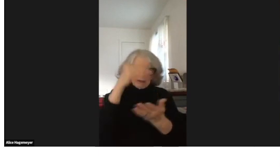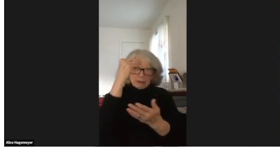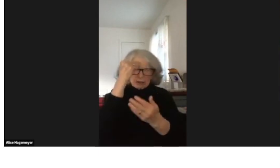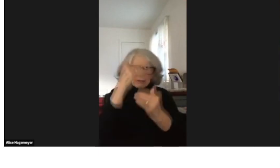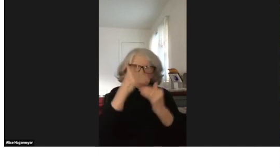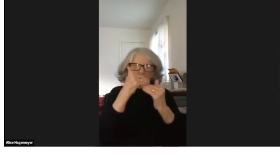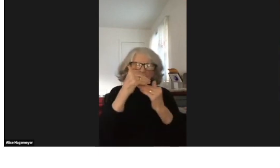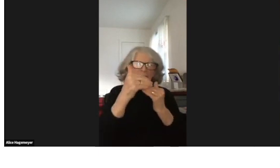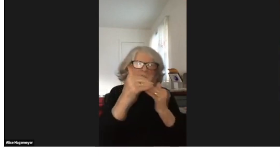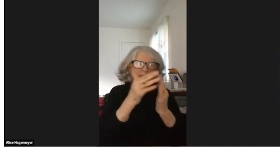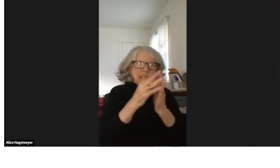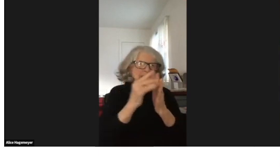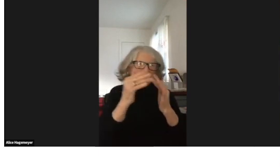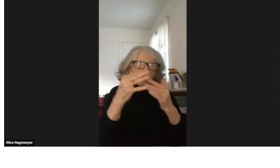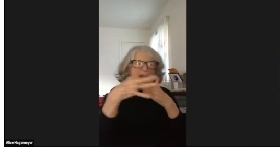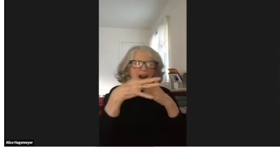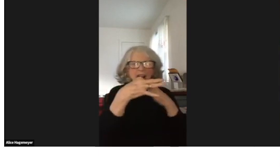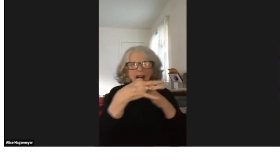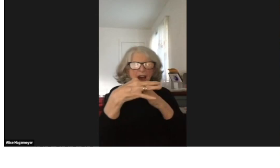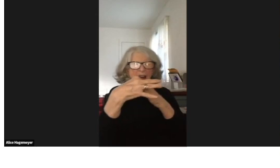So, I learned about this debate.